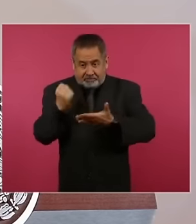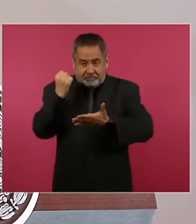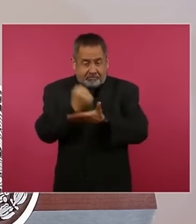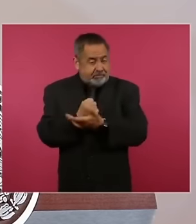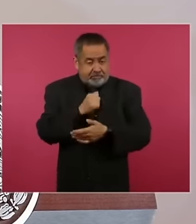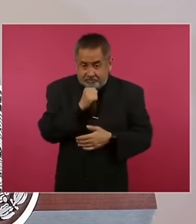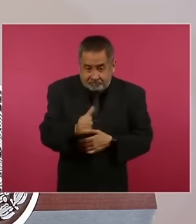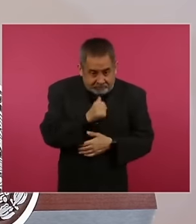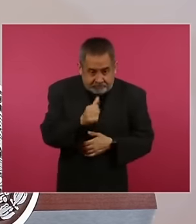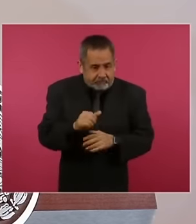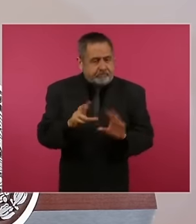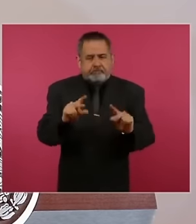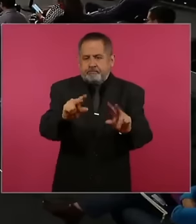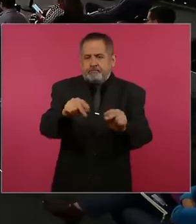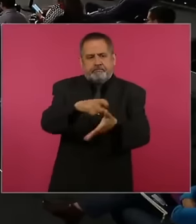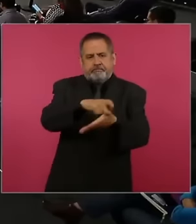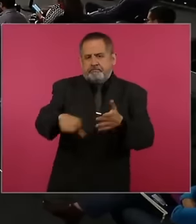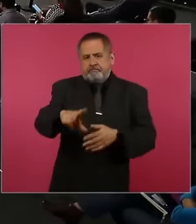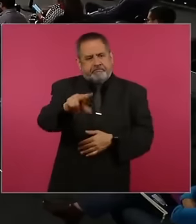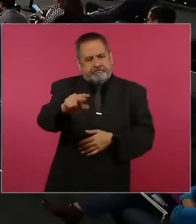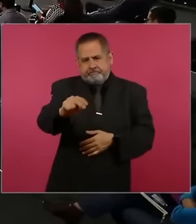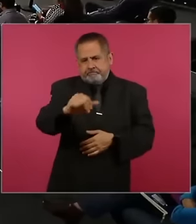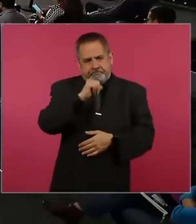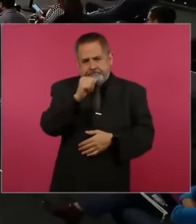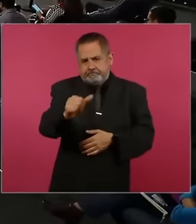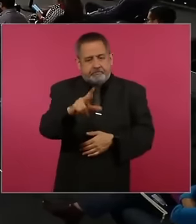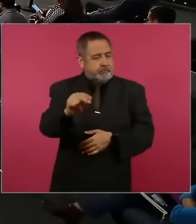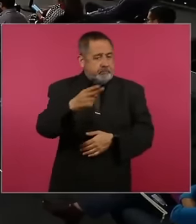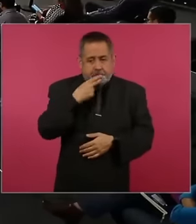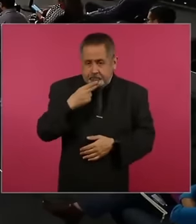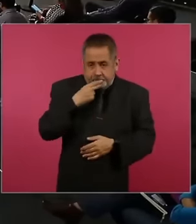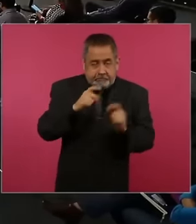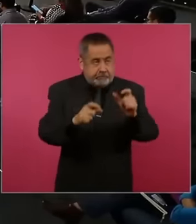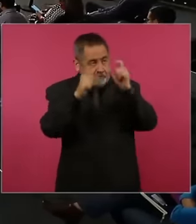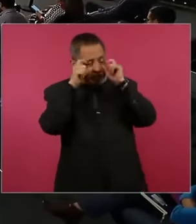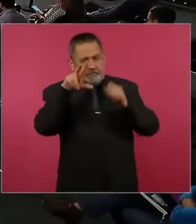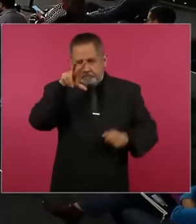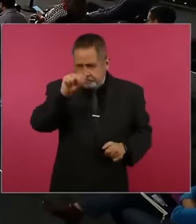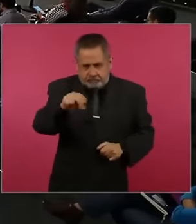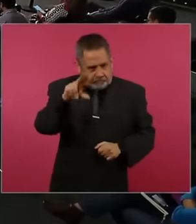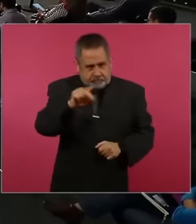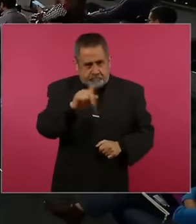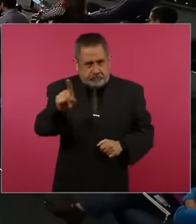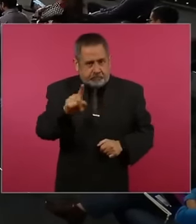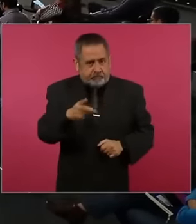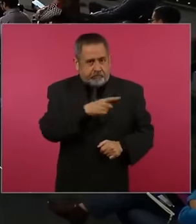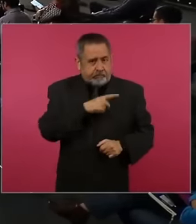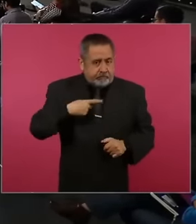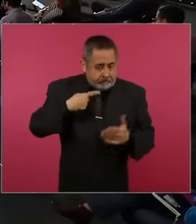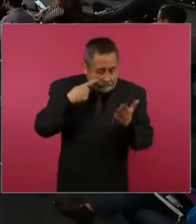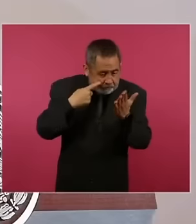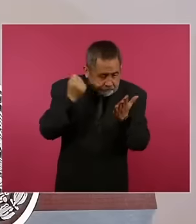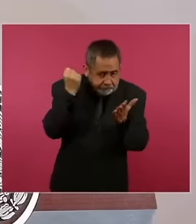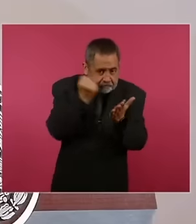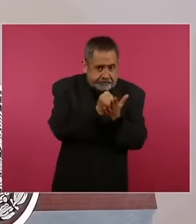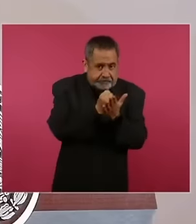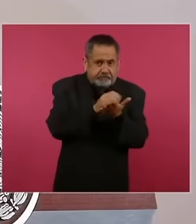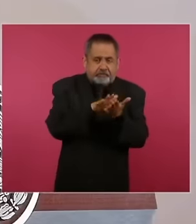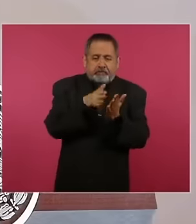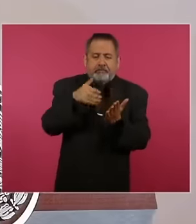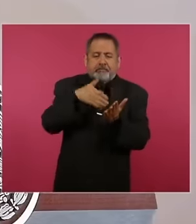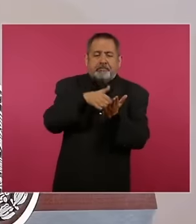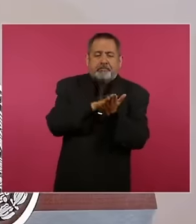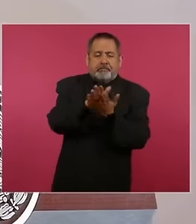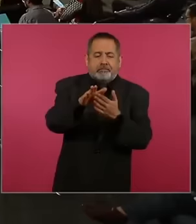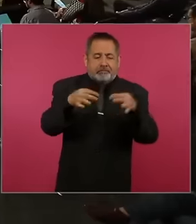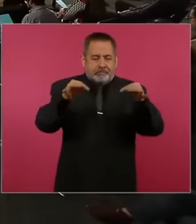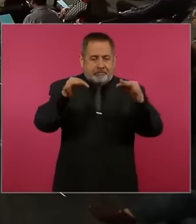buy it and even less use it it has to be printed the certification eh of the filter eh they are